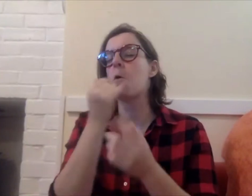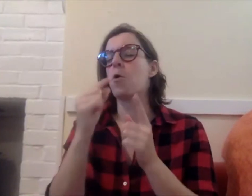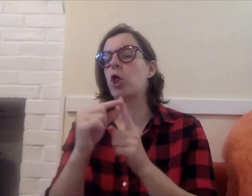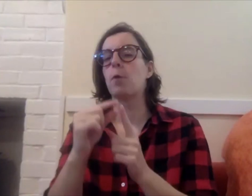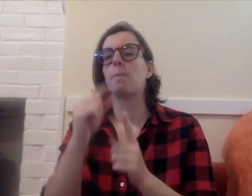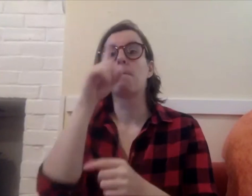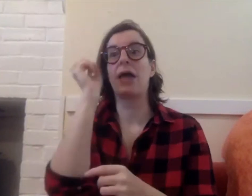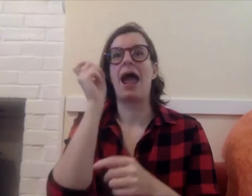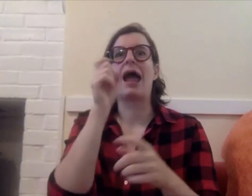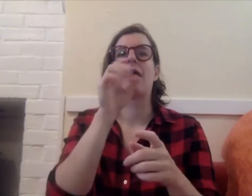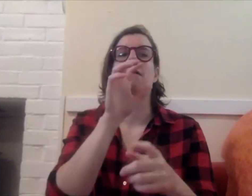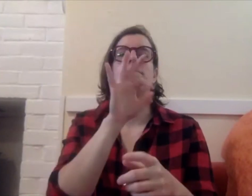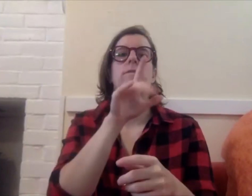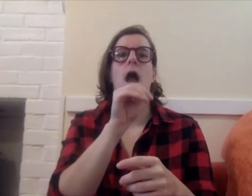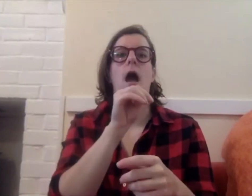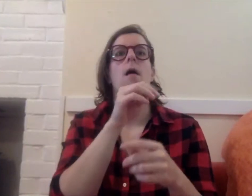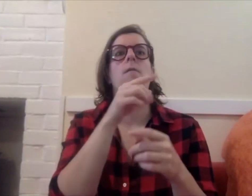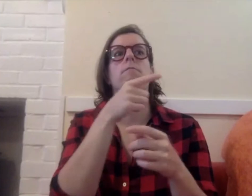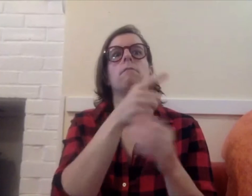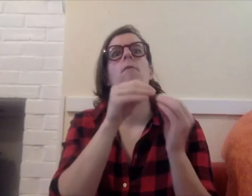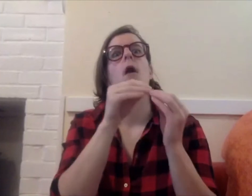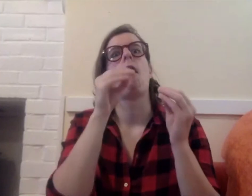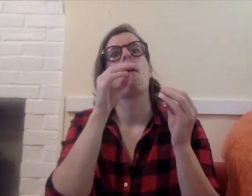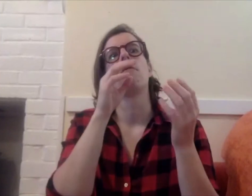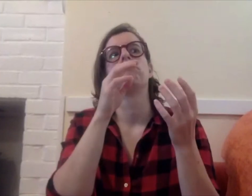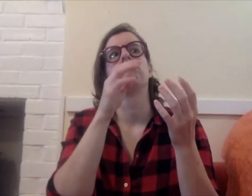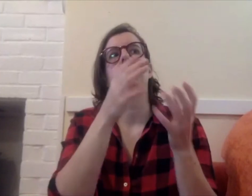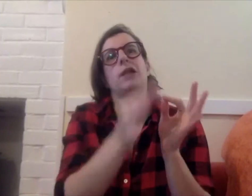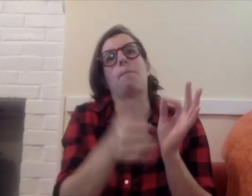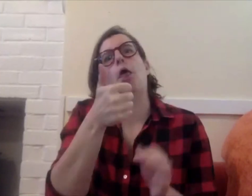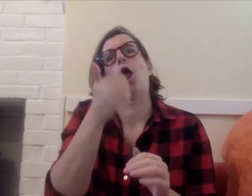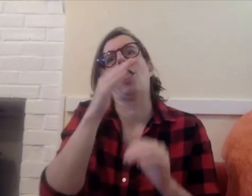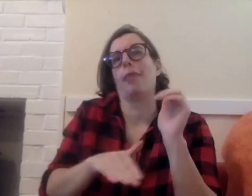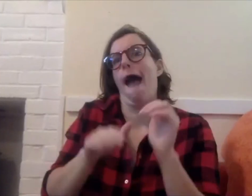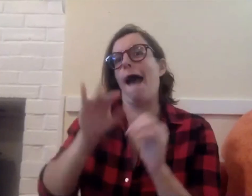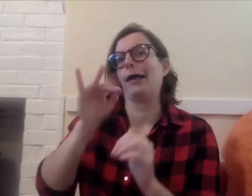calling it simple is really a misnomer because in the true sense of the word